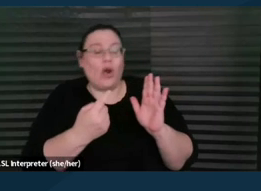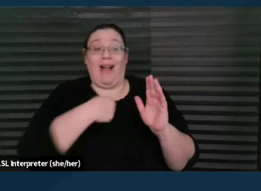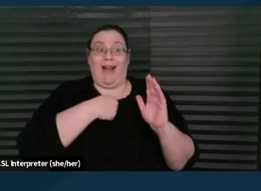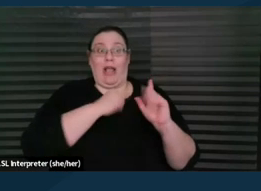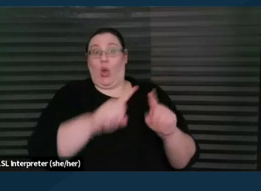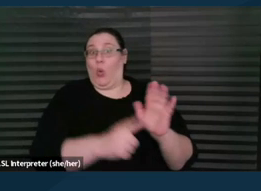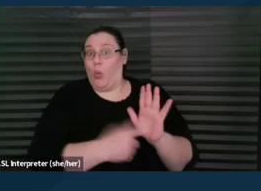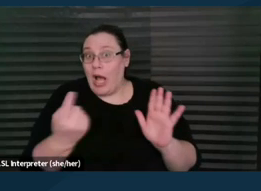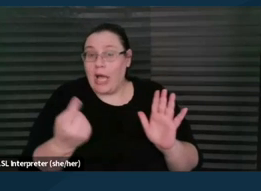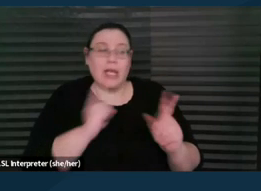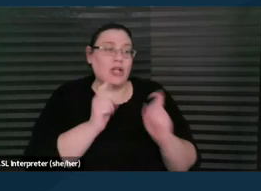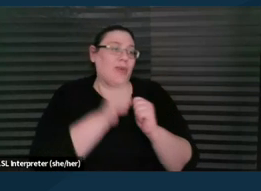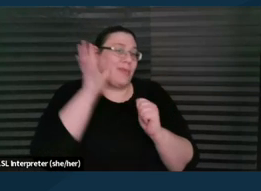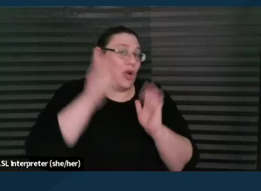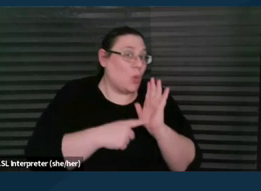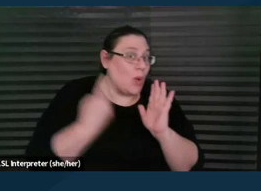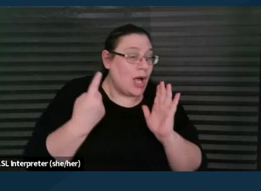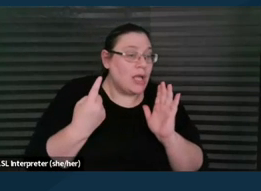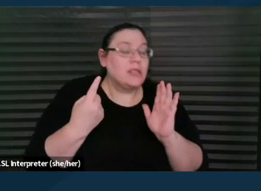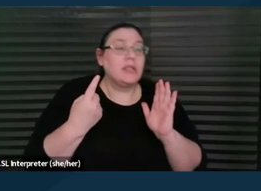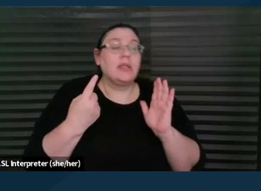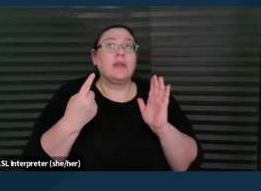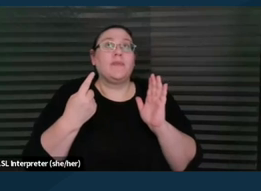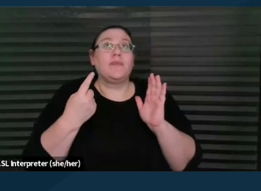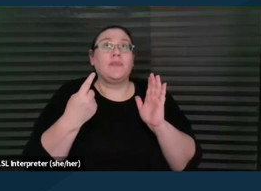the parent, the teacher, you know, teach the parent to fish.